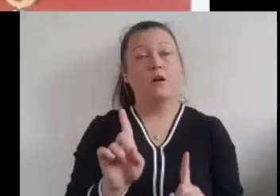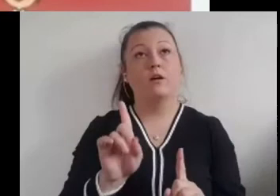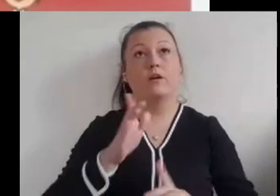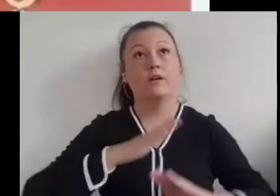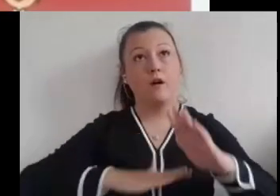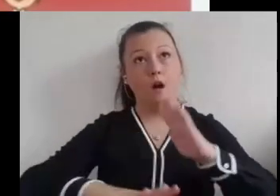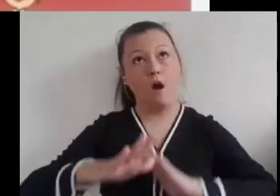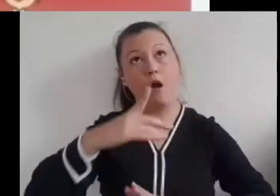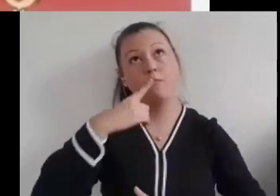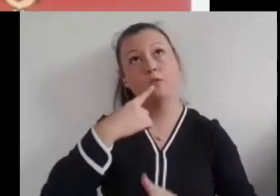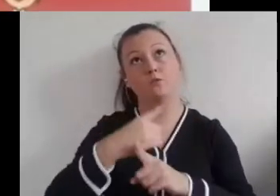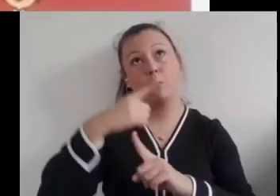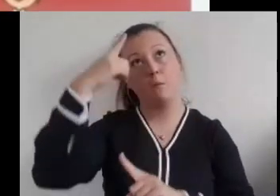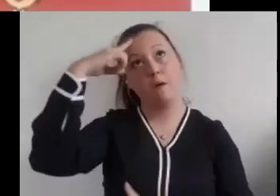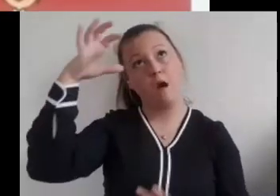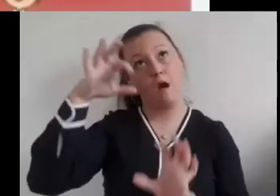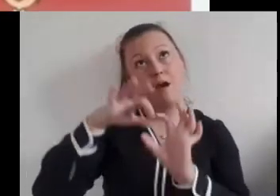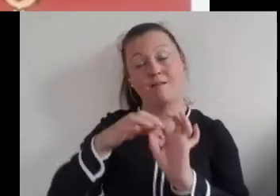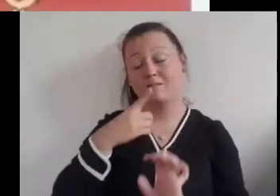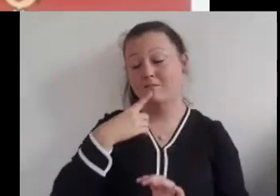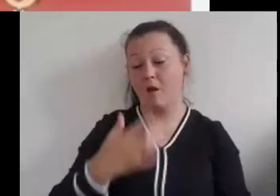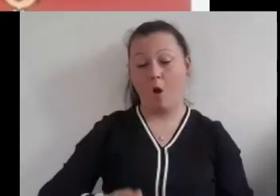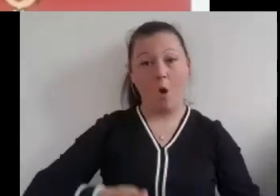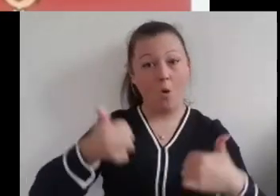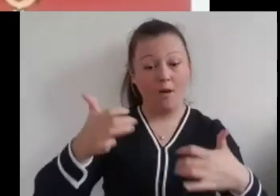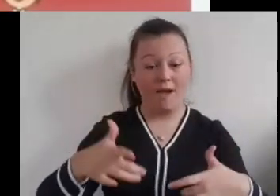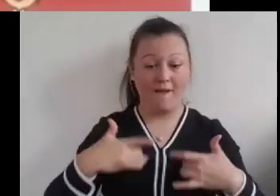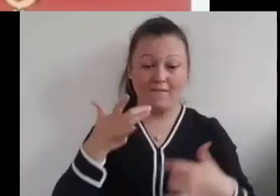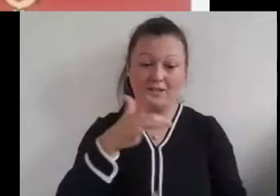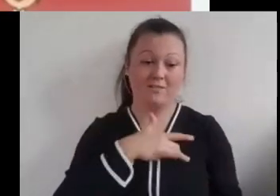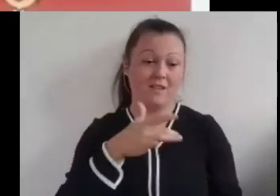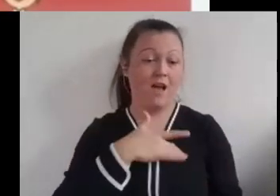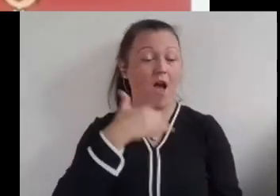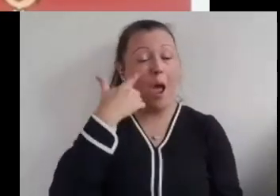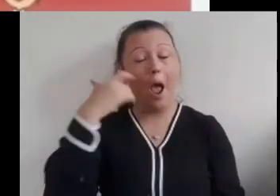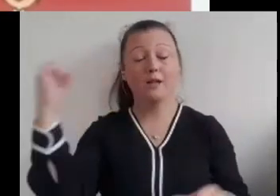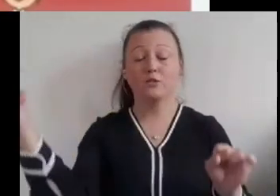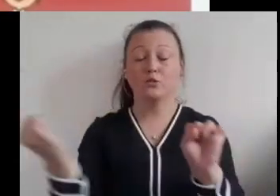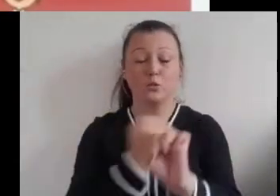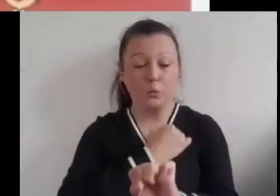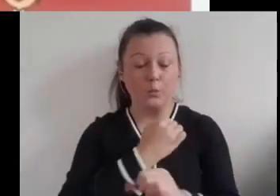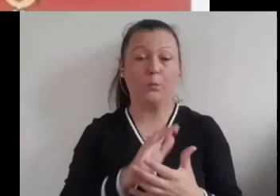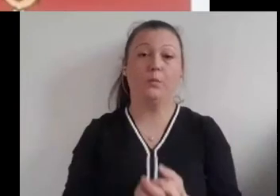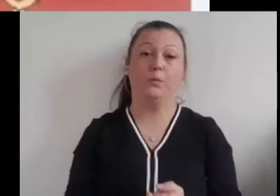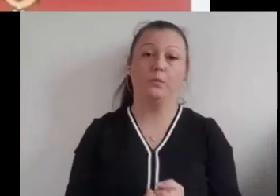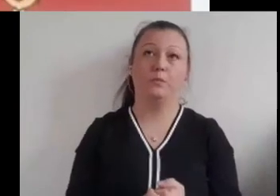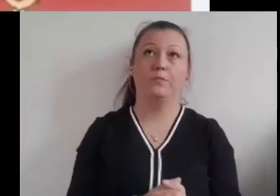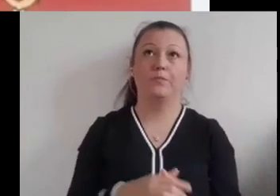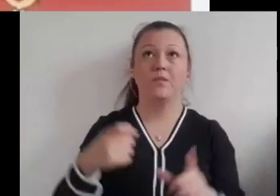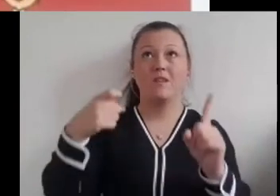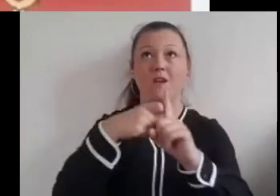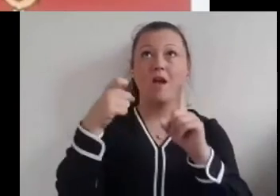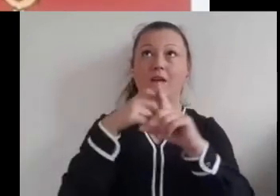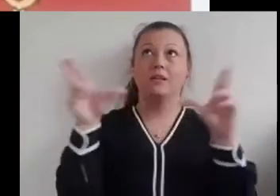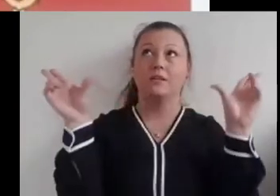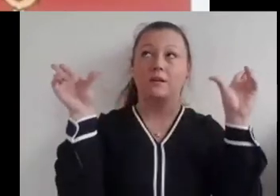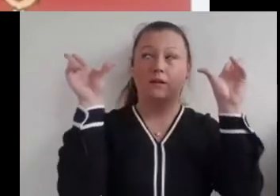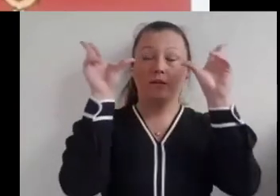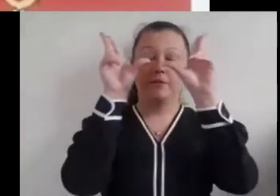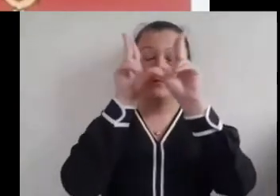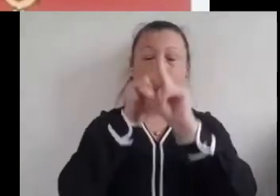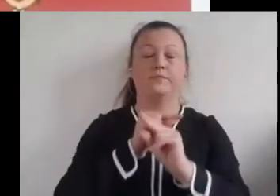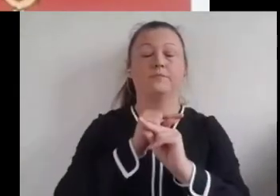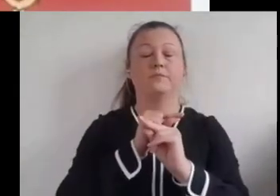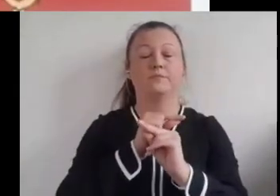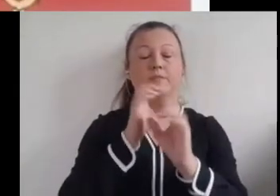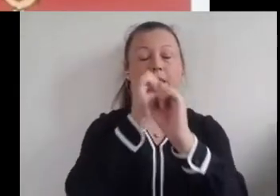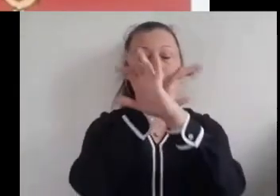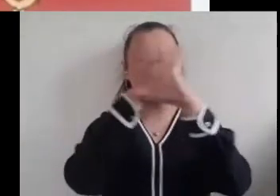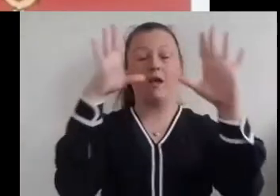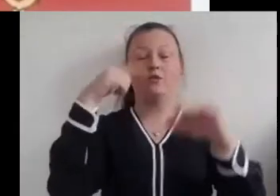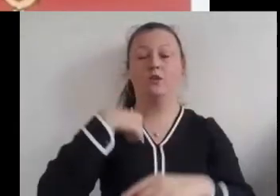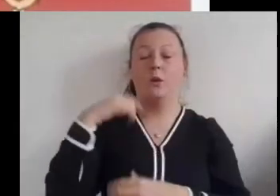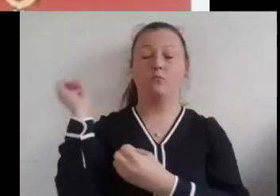Kate closed her eyes and imagined how she would deliver a great show and tell. Speaking clearly, making eye contact and smiling more.